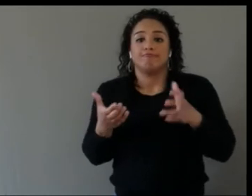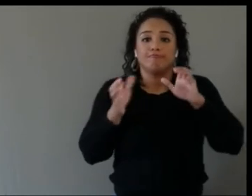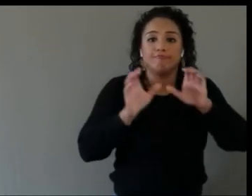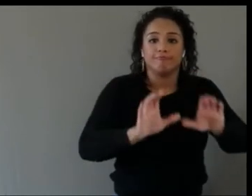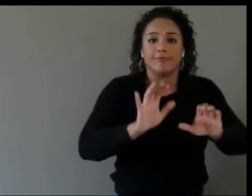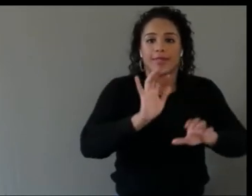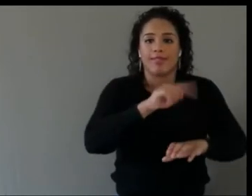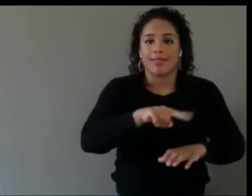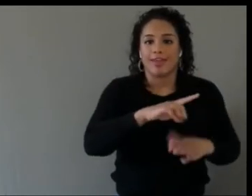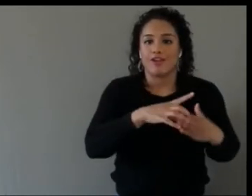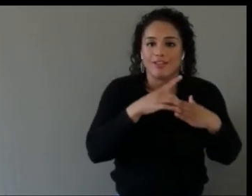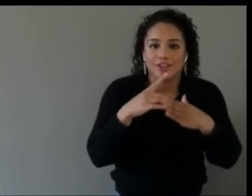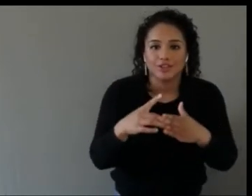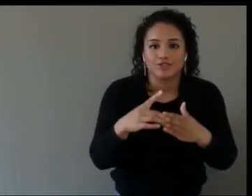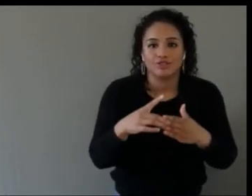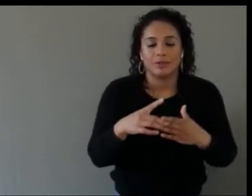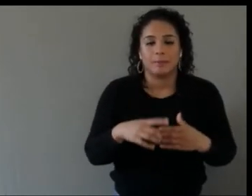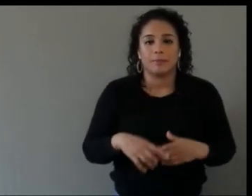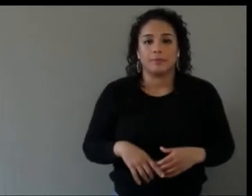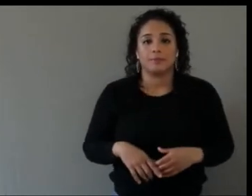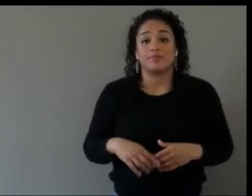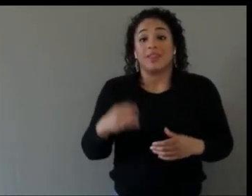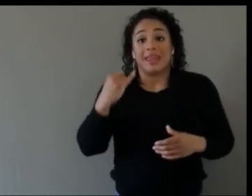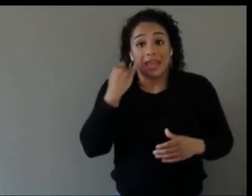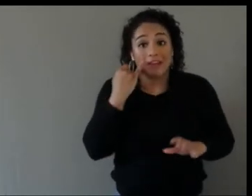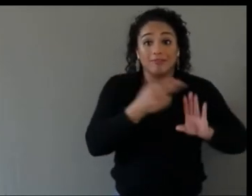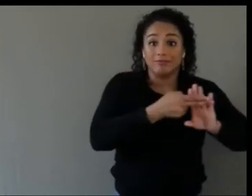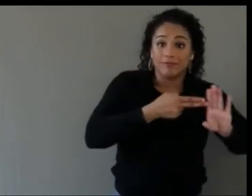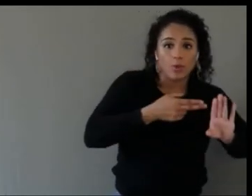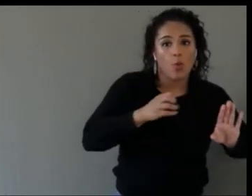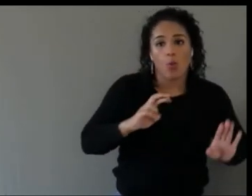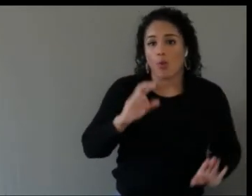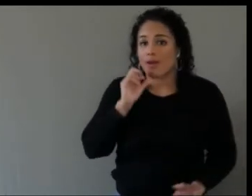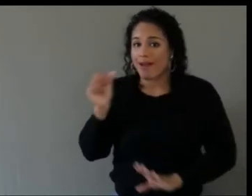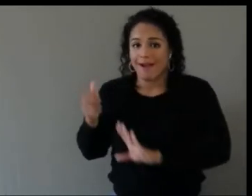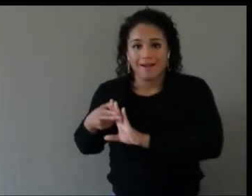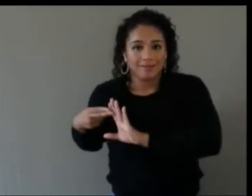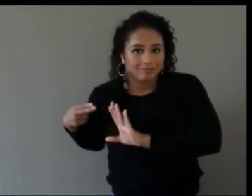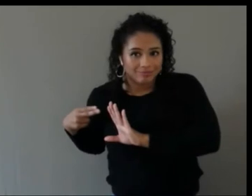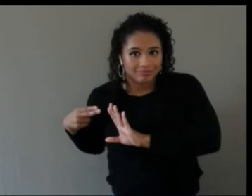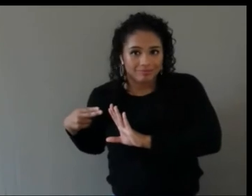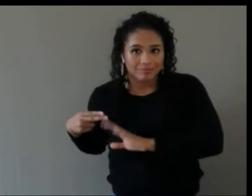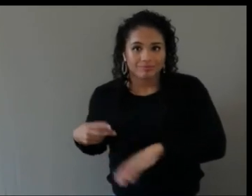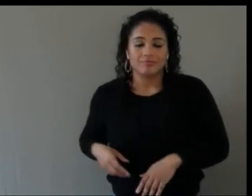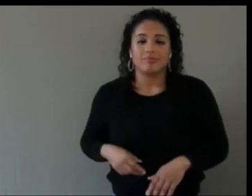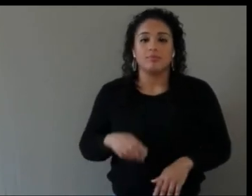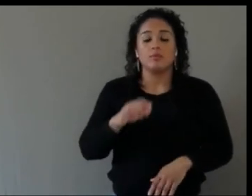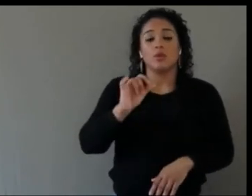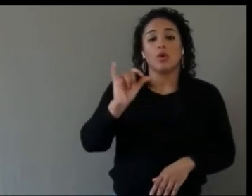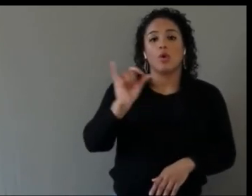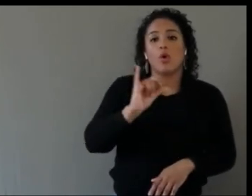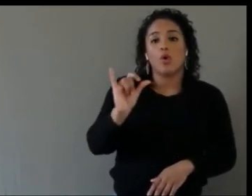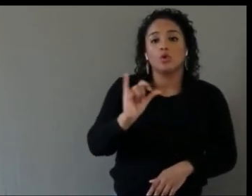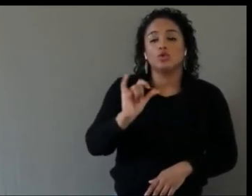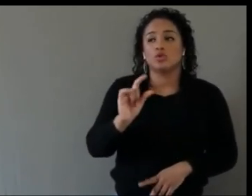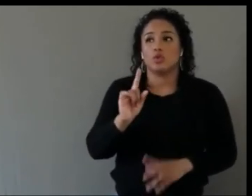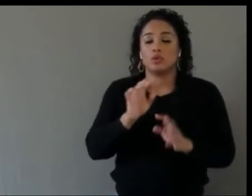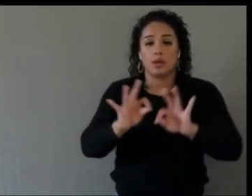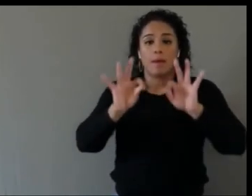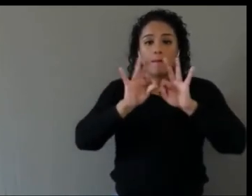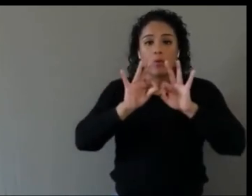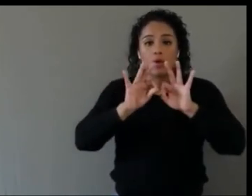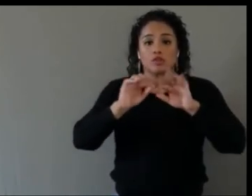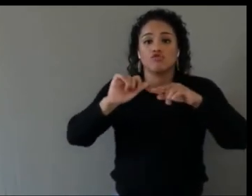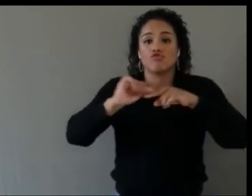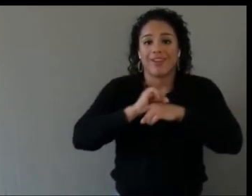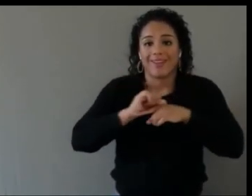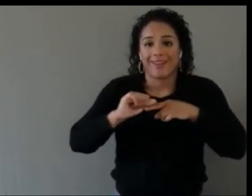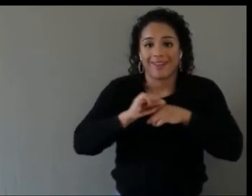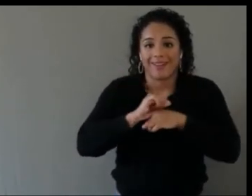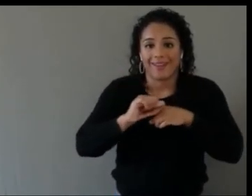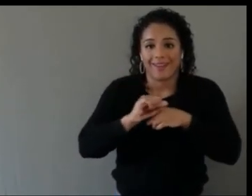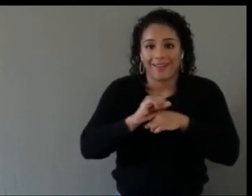It is also best to teach trainings to people who have disabilities to allow them to become